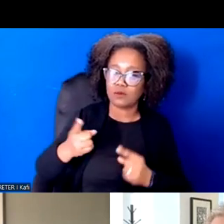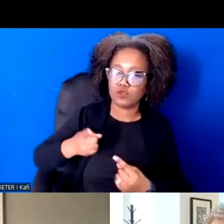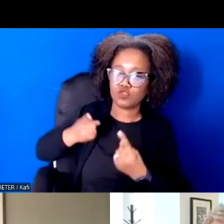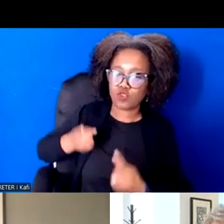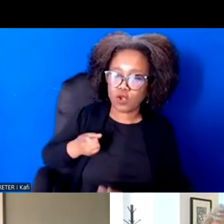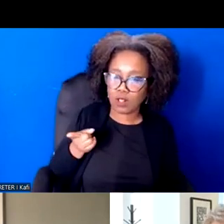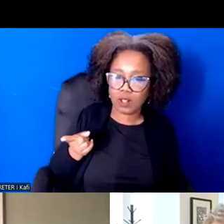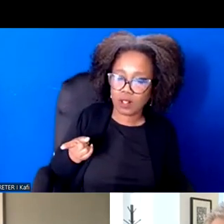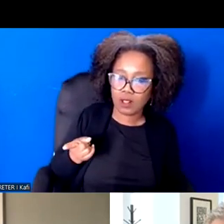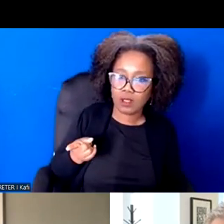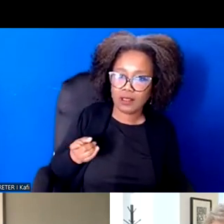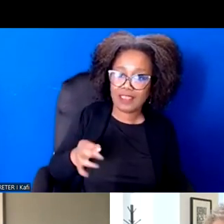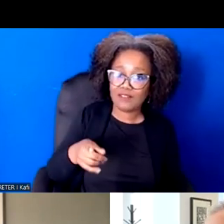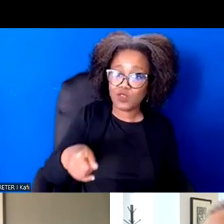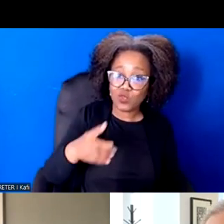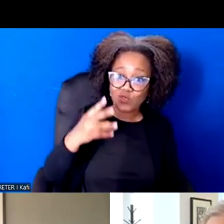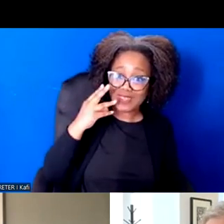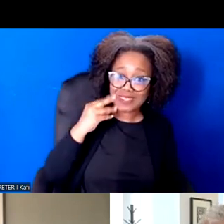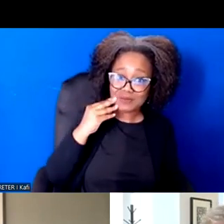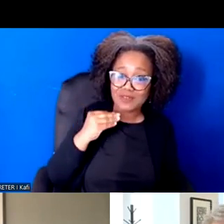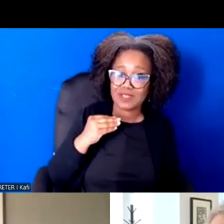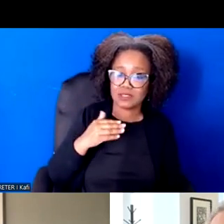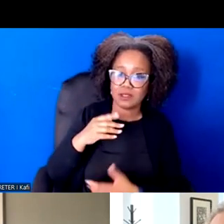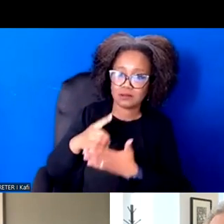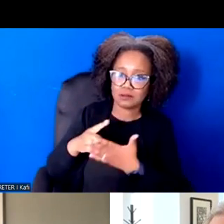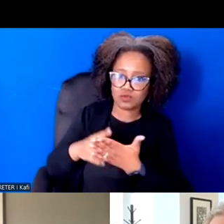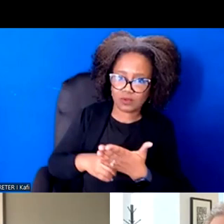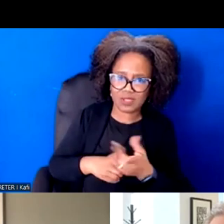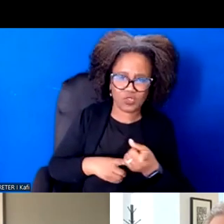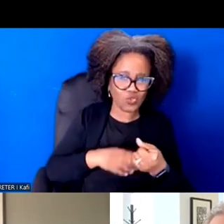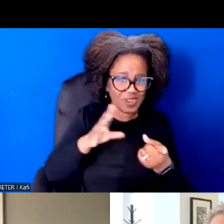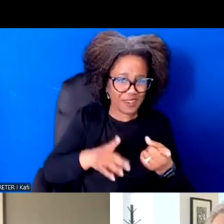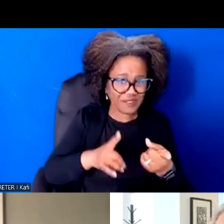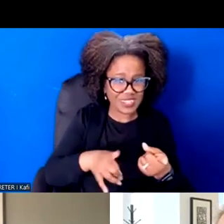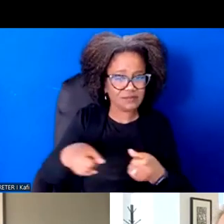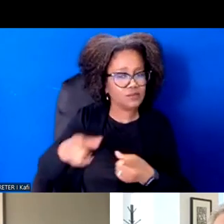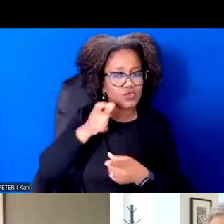If somebody is raising anti-Asian hate here, there.